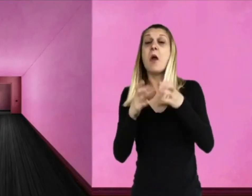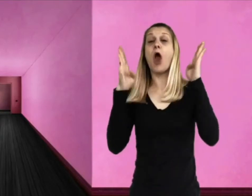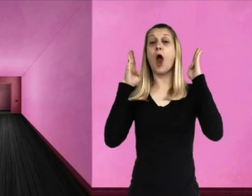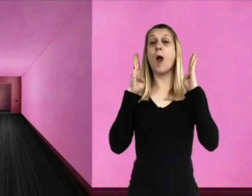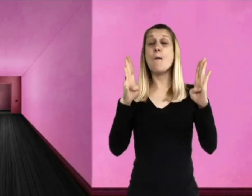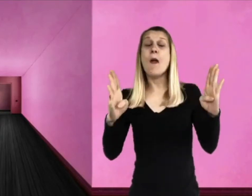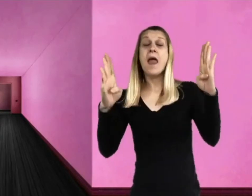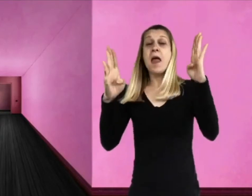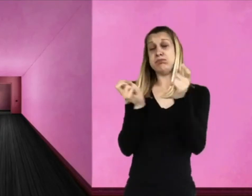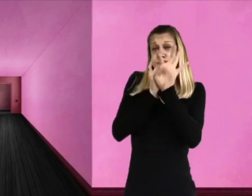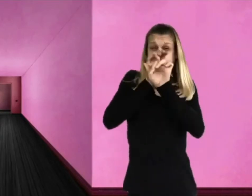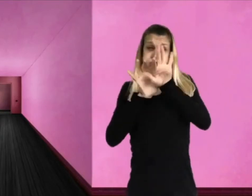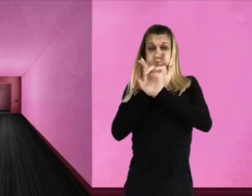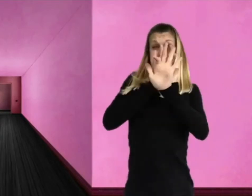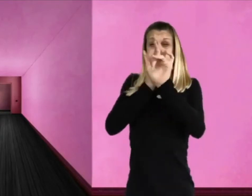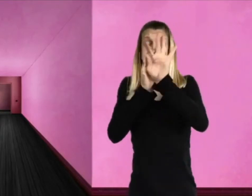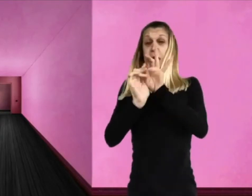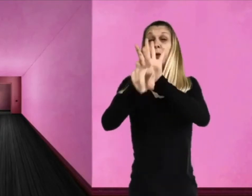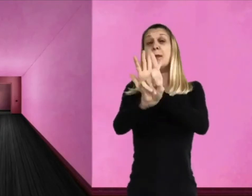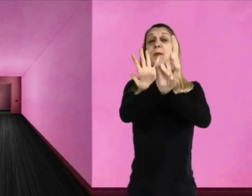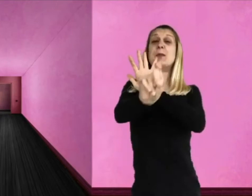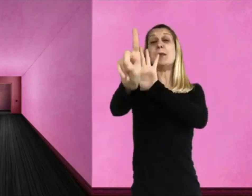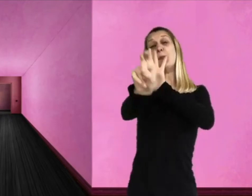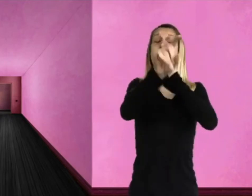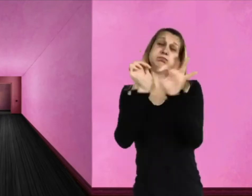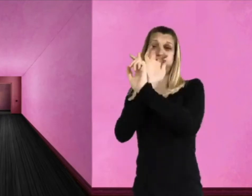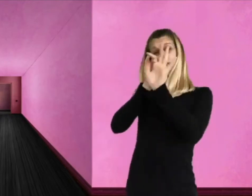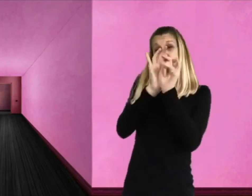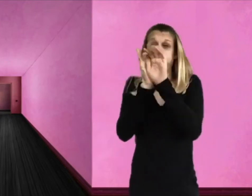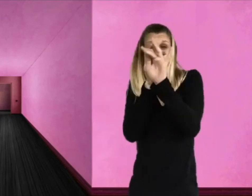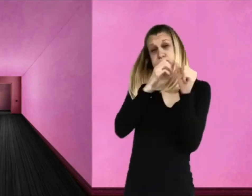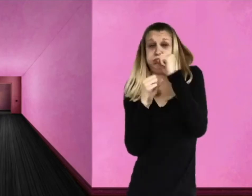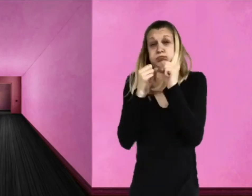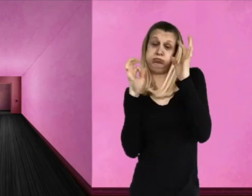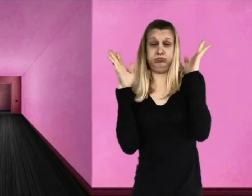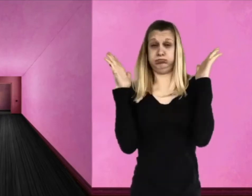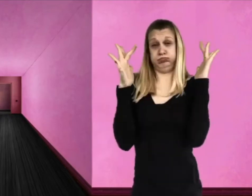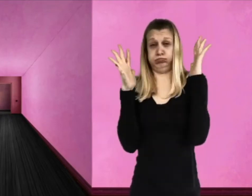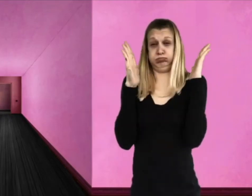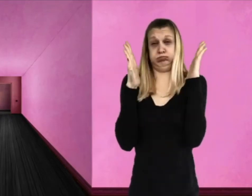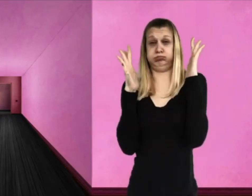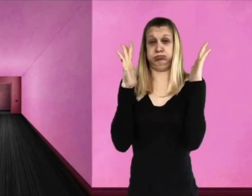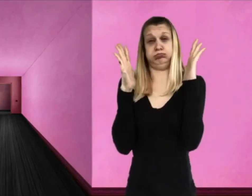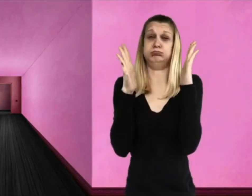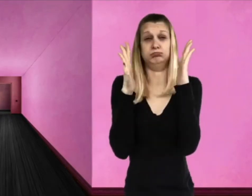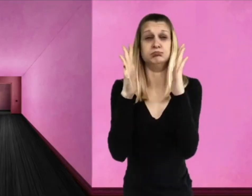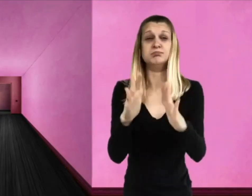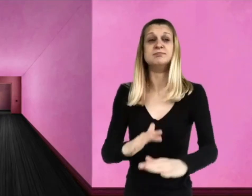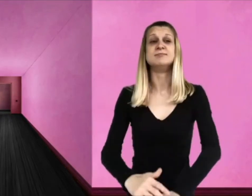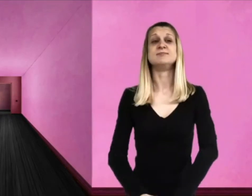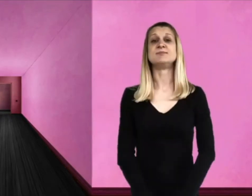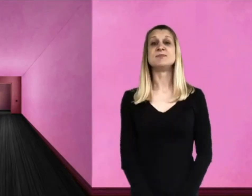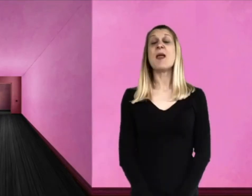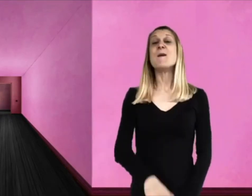So you can imagine that there was a good deal of pushing and shoving as they hustled and bustled down the passage, trying to keep up with the swift little figure in front of them.